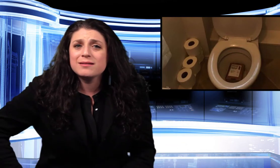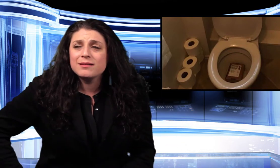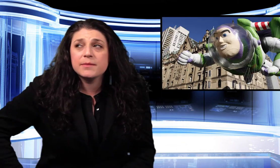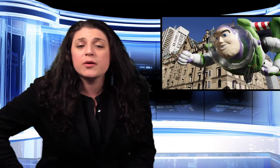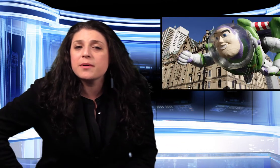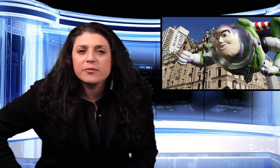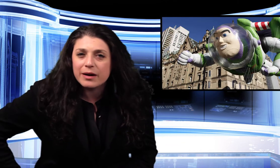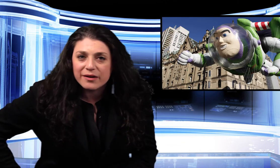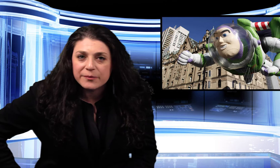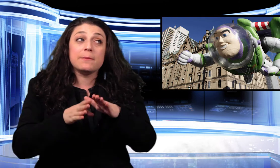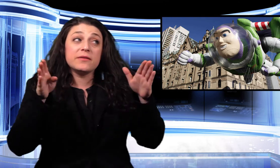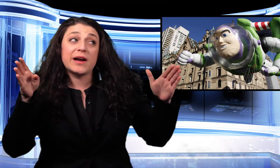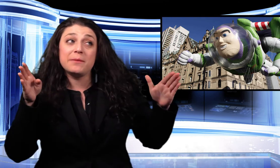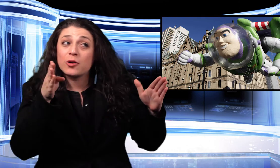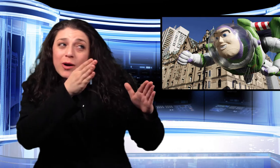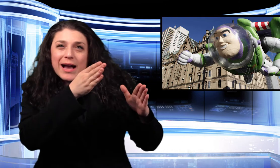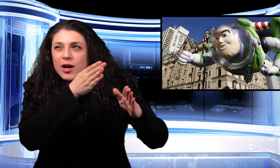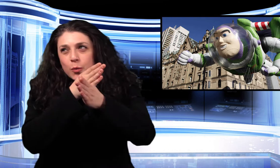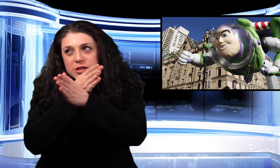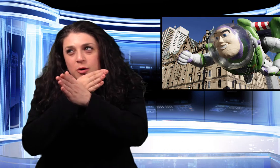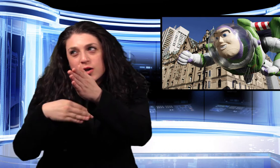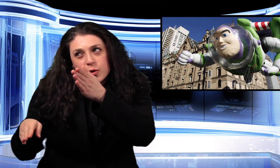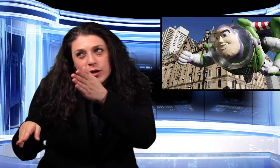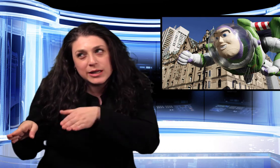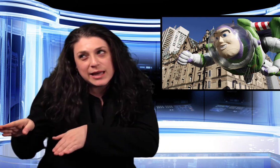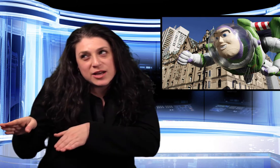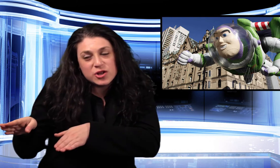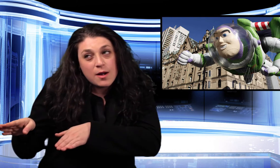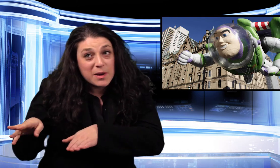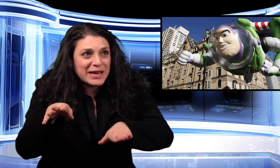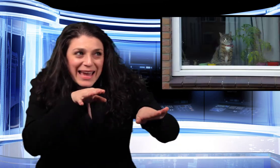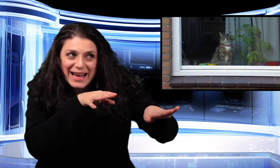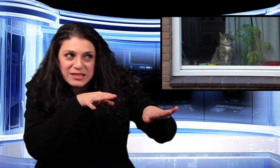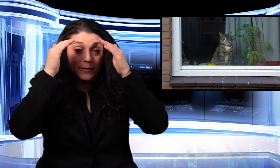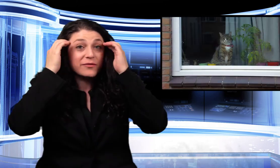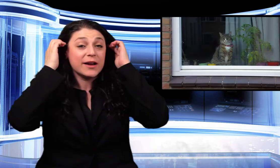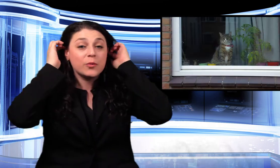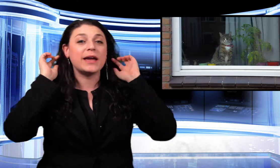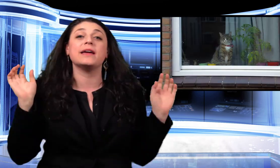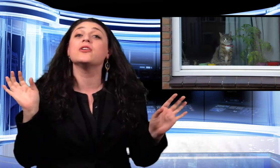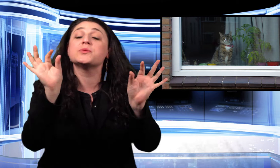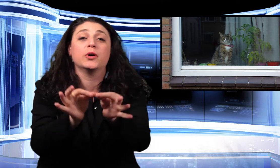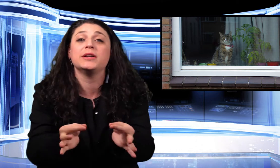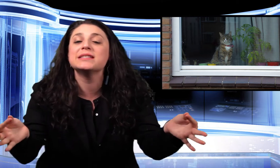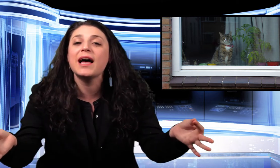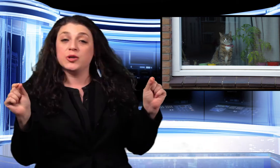I'm going above and beyond. I'm gonna find me a crack, a window, a door, a ledge, maybe a cat. I'm gonna find a way in. I'll just put it inside.